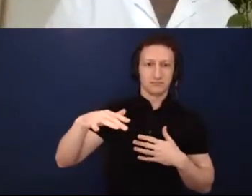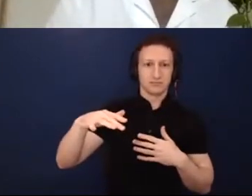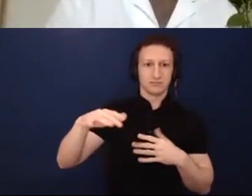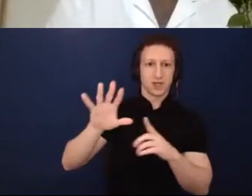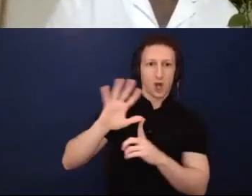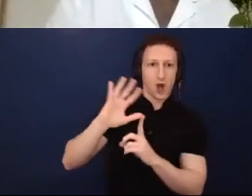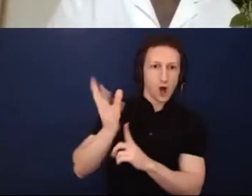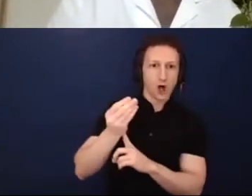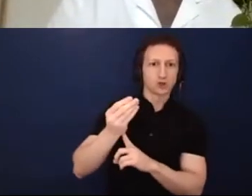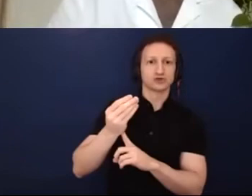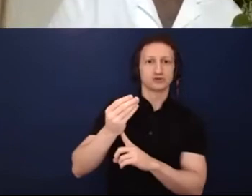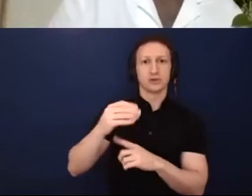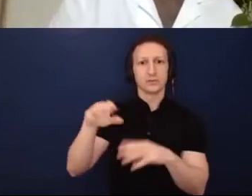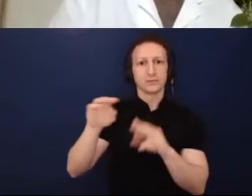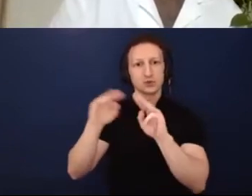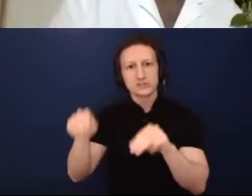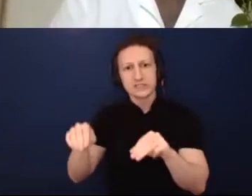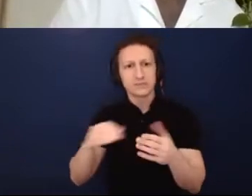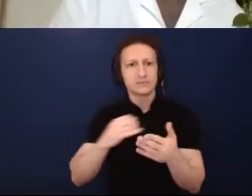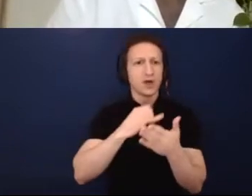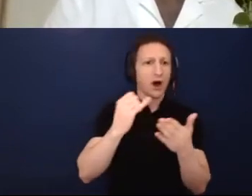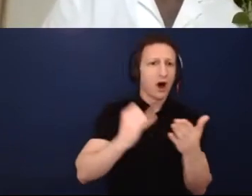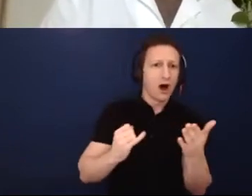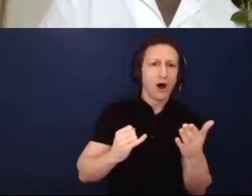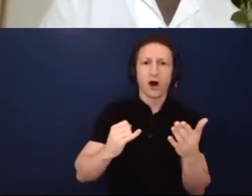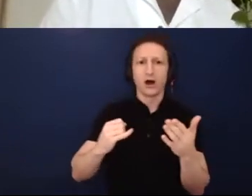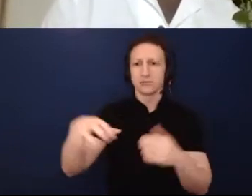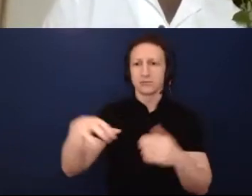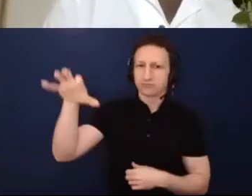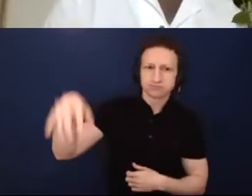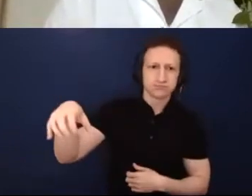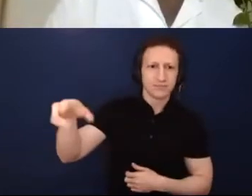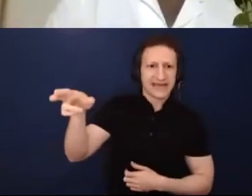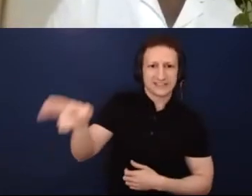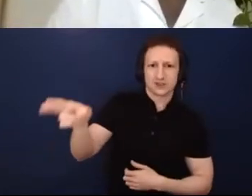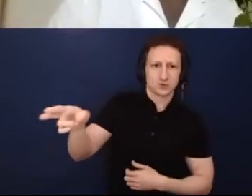whatever we're thinking of what a cultural institution or organization is